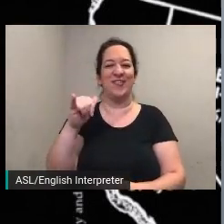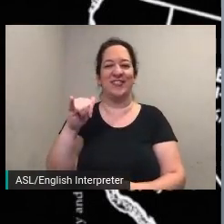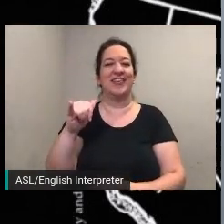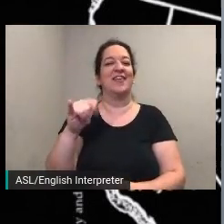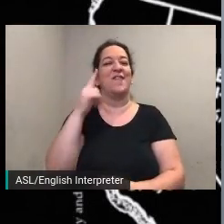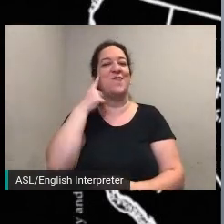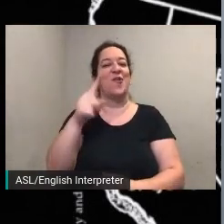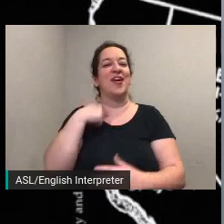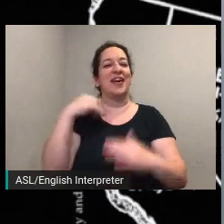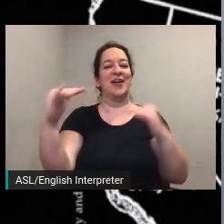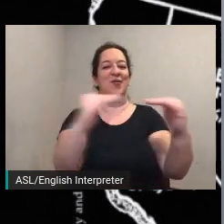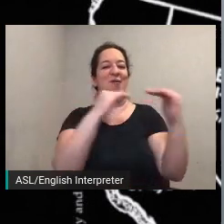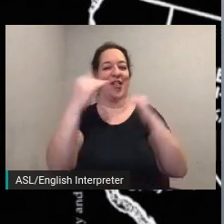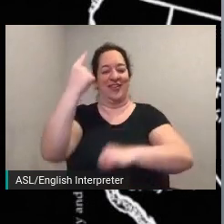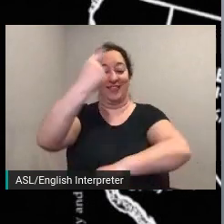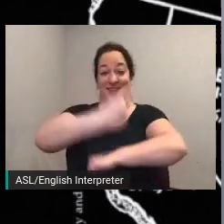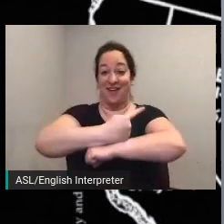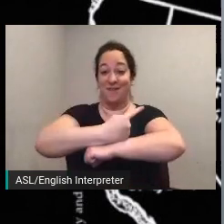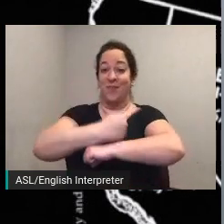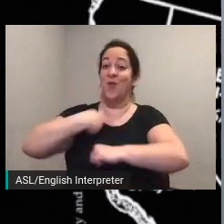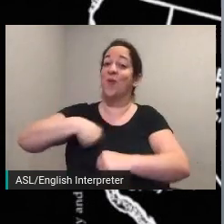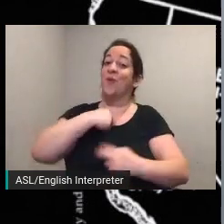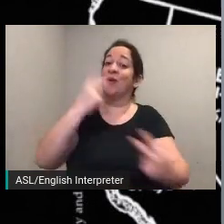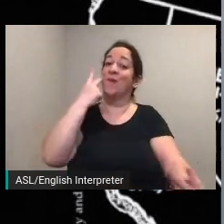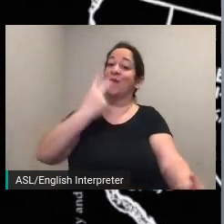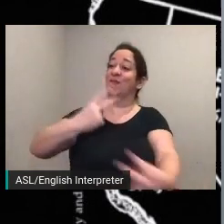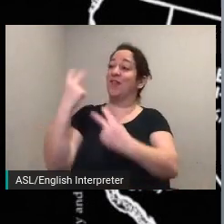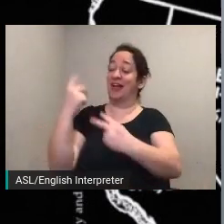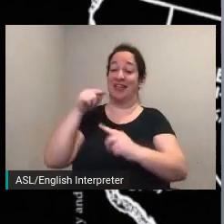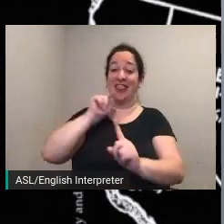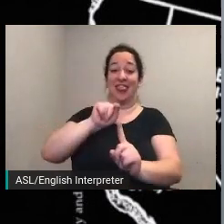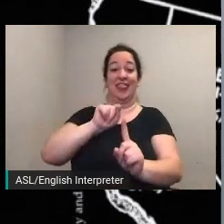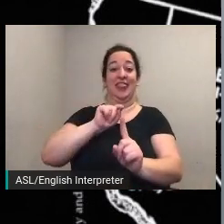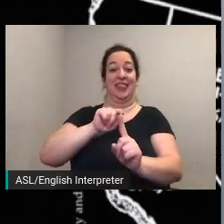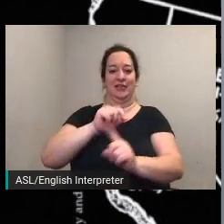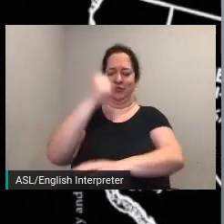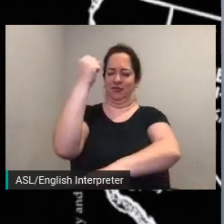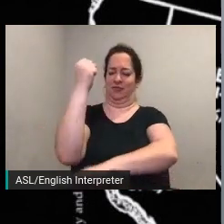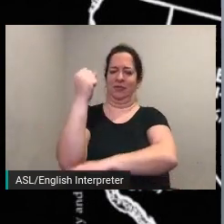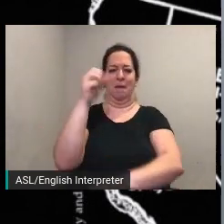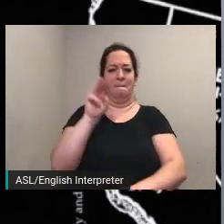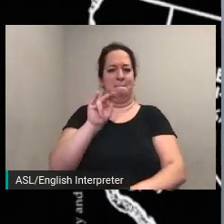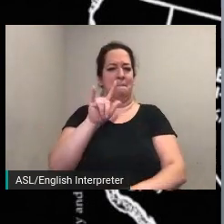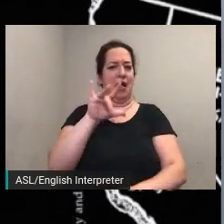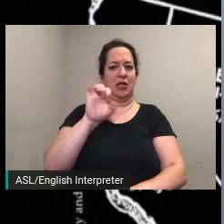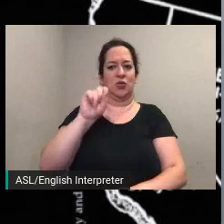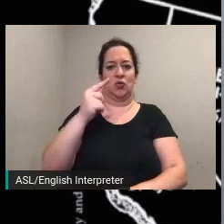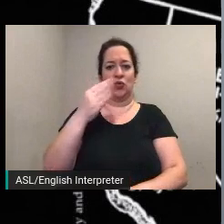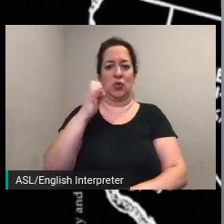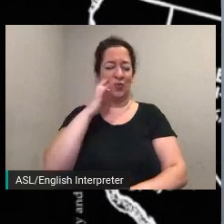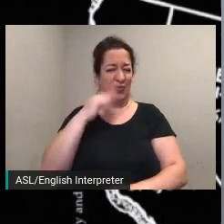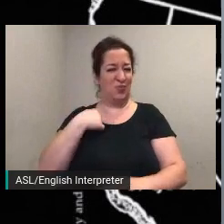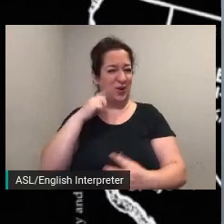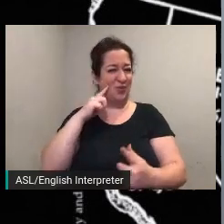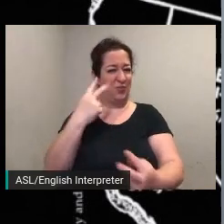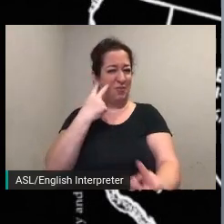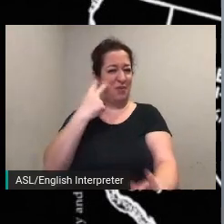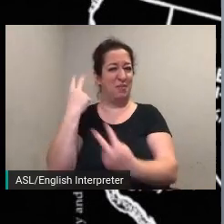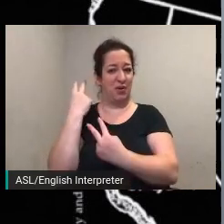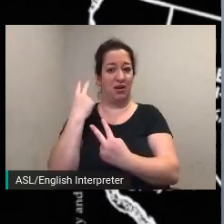as we reflect on this milestone it's important to remember that the struggle for women's suffrage was long and hard fought